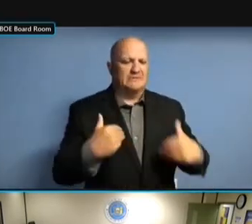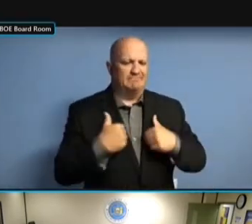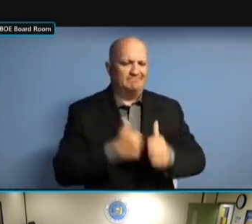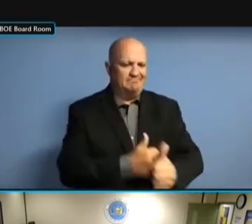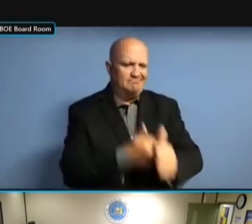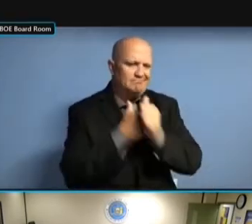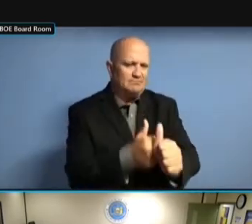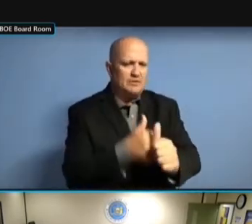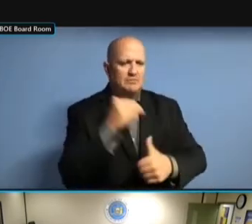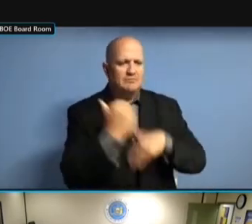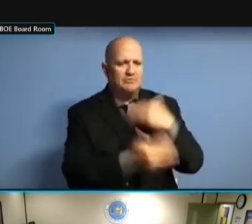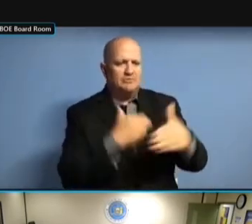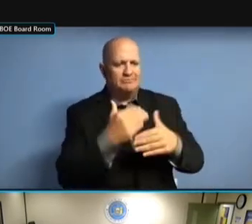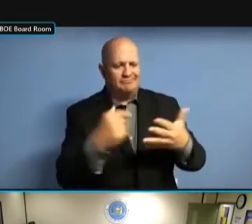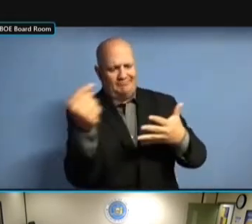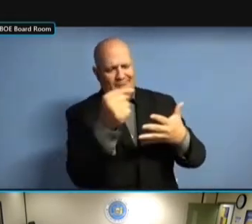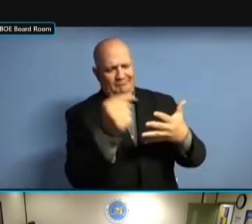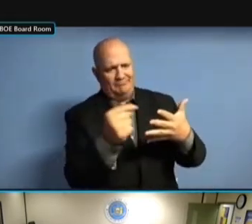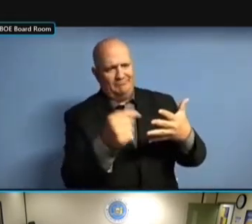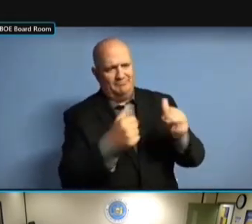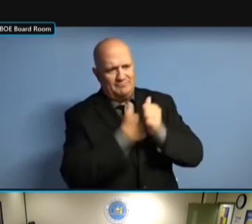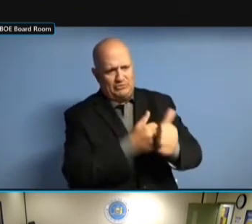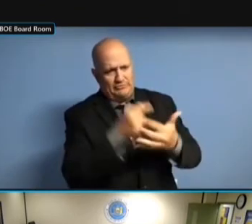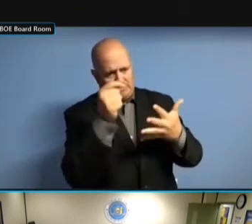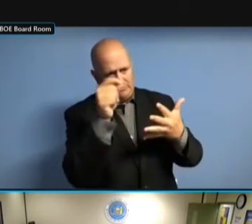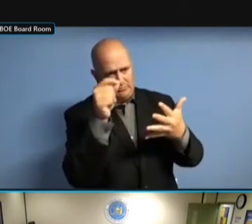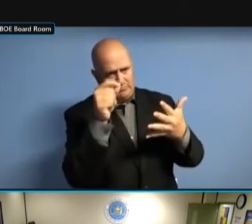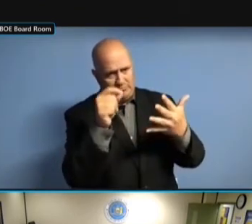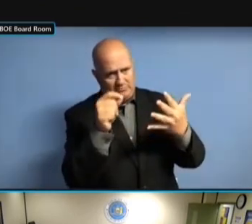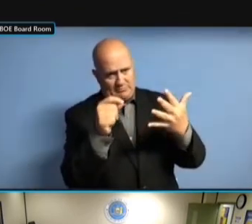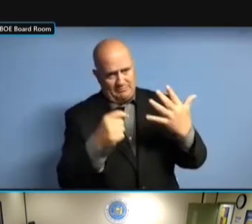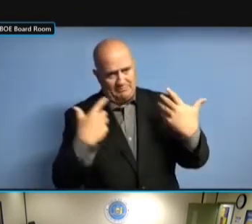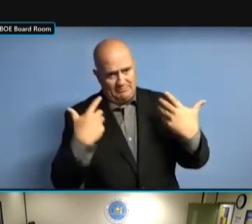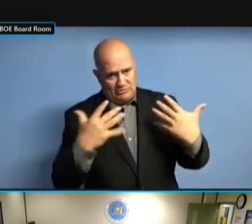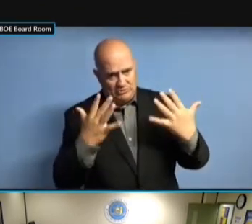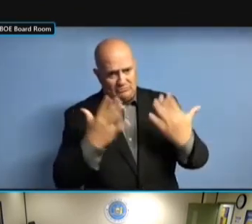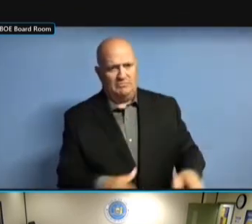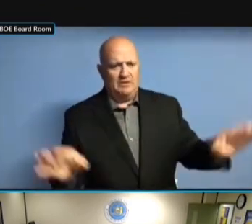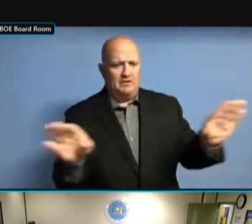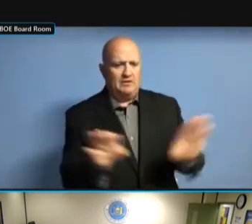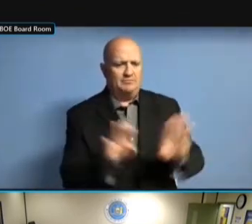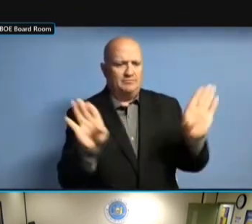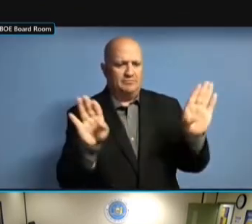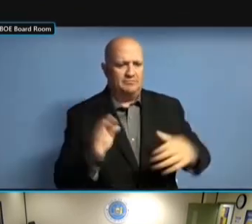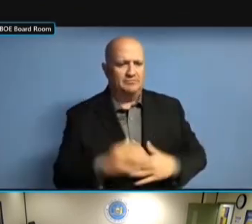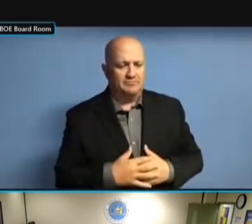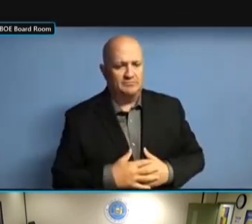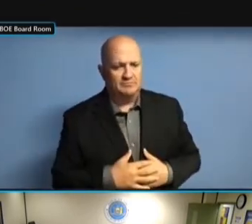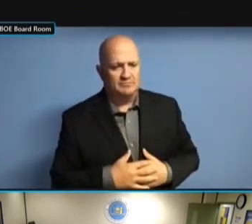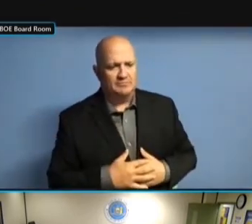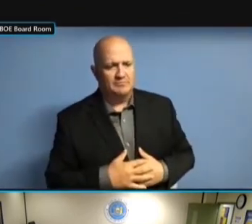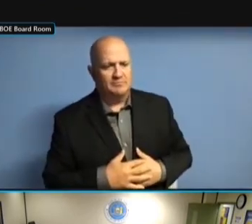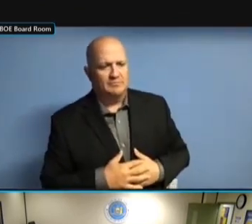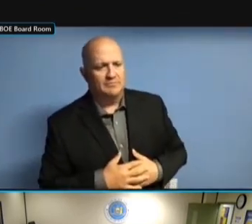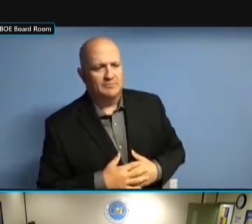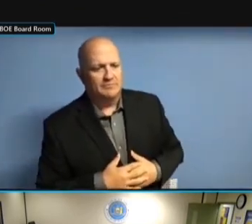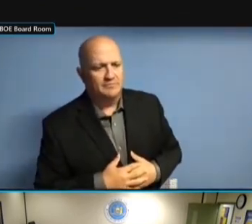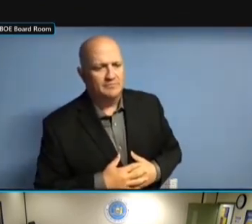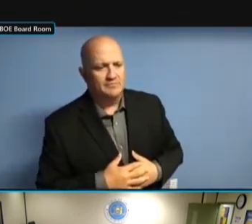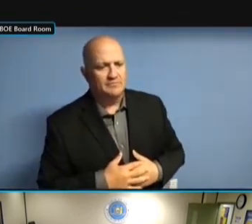SUBSTANTIAL. THAT'S WHAT THEY'RE DOING SUBSTANTIAL. THAT'S WHAT THEY'RE DOING NOW. THAT'S WHAT THEY'RE DOING NOW. THAT'S WHAT THEY'RE DOING NOW. SO THAT'S WHAT THEY'RE DOING NOW. SO MANY THAT'S WHAT THEY'RE DOING NOW. SO MANY OF THAT'S WHAT THEY'RE DOING NOW. SO MANY OF THOSE THAT'S WHAT THEY'RE DOING NOW. SO MANY OF THOSE COMMITTEES THAT'S WHAT THEY'RE DOING NOW. SO MANY OF THOSE COMMITTEES ARE SO MANY OF THOSE COMMITTEES ARE SO MANY OF THOSE COMMITTEES ARE STILL SO MANY OF THOSE COMMITTEES ARE STILL NOT SO MANY OF THOSE COMMITTEES ARE STILL NOT TERMINATED SO MANY OF THOSE COMMITTEES ARE STILL NOT TERMINATED YET, SO MANY OF THOSE COMMITTEES ARE STILL NOT TERMINATED YET, I STILL NOT TERMINATED YET, I STILL NOT TERMINATED YET, I BELIEVE STILL NOT TERMINATED YET, I BELIEVE THEY'RE STILL NOT TERMINATED YET, I BELIEVE THEY'RE IN